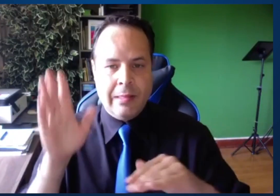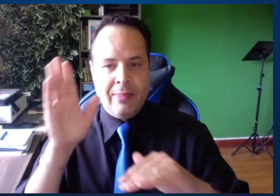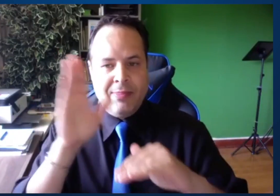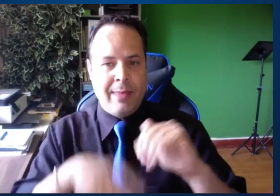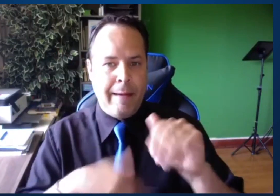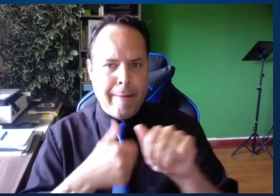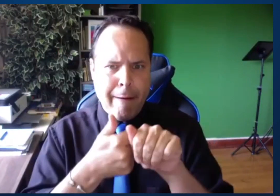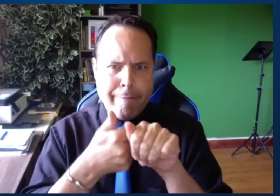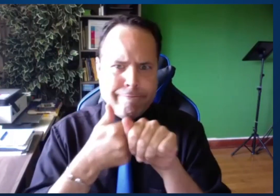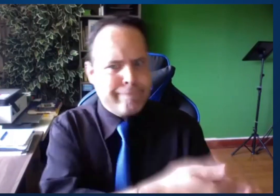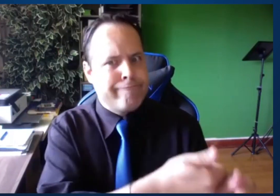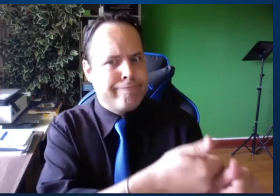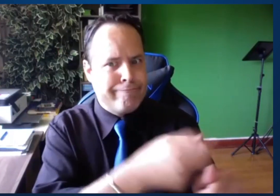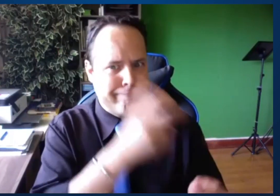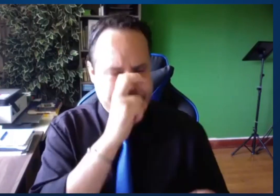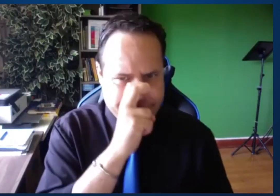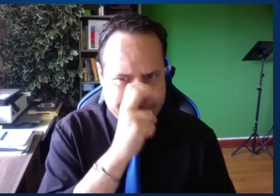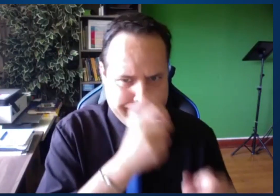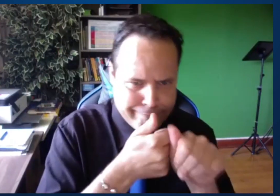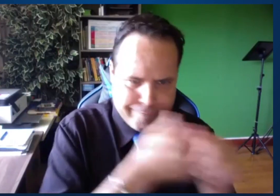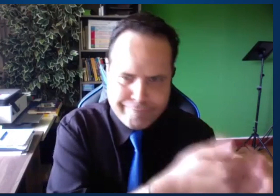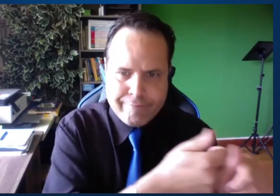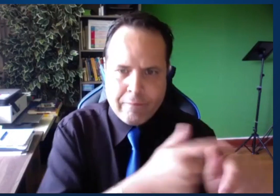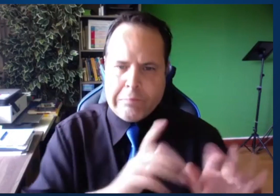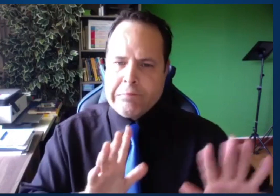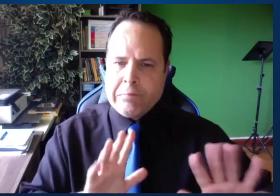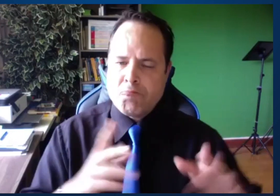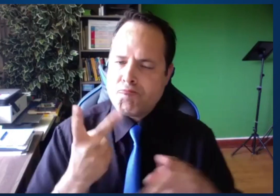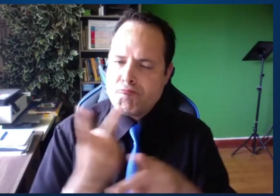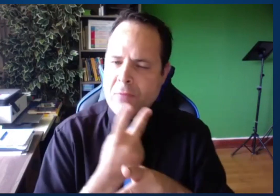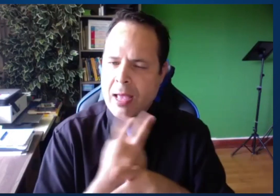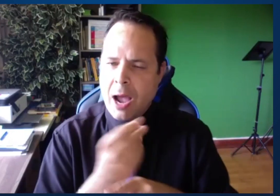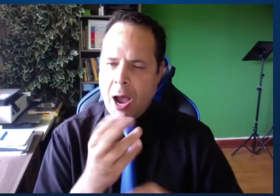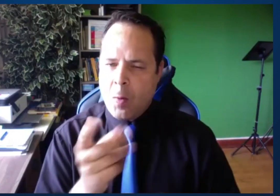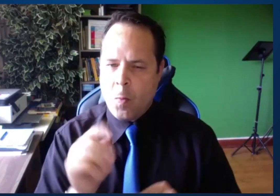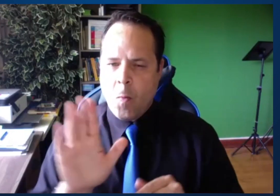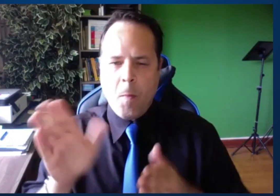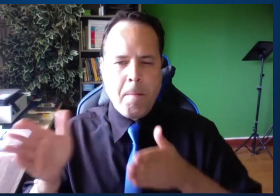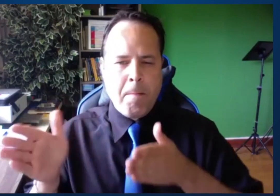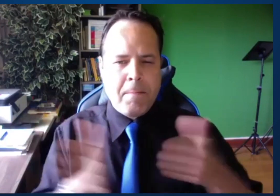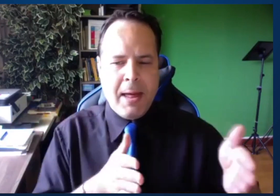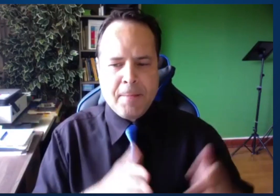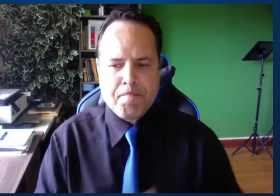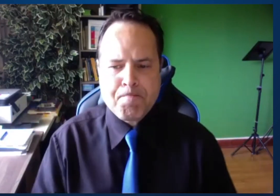matching, being flexible, rather than following a strict regimented curriculum.